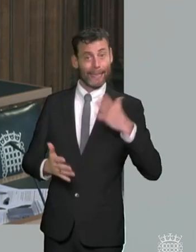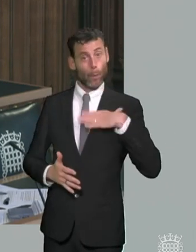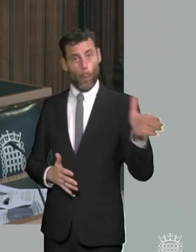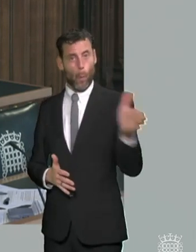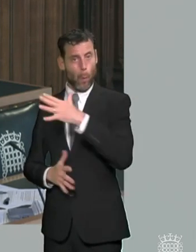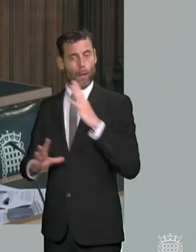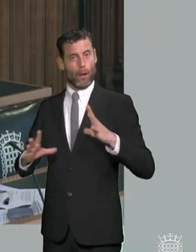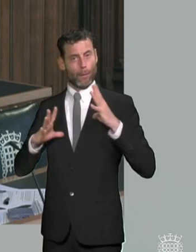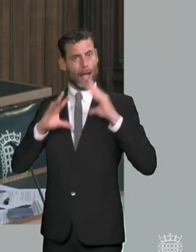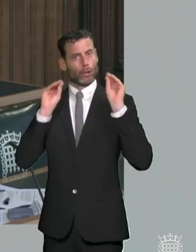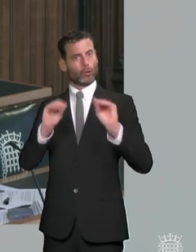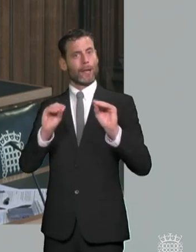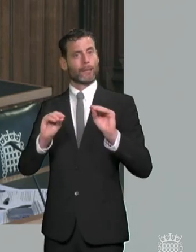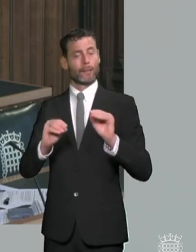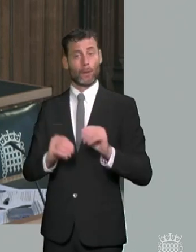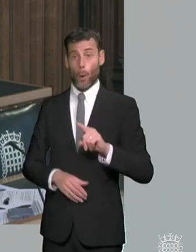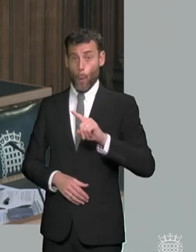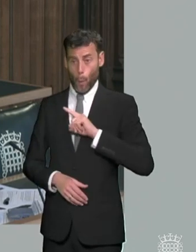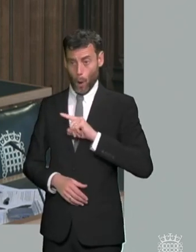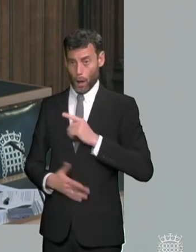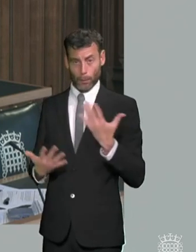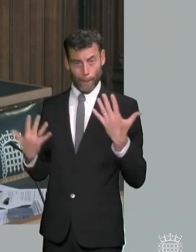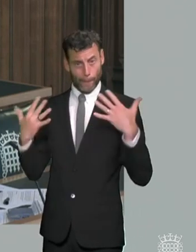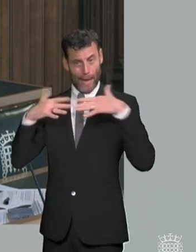mainstream setting that could be very important do you think there needs to be more work for example